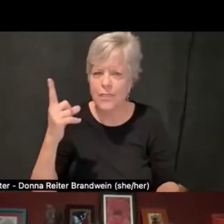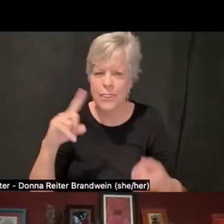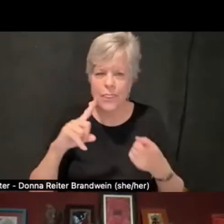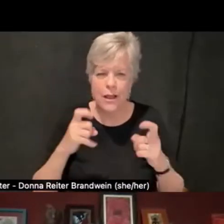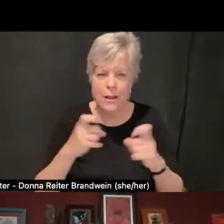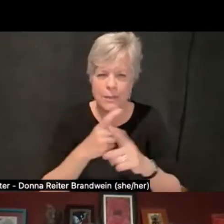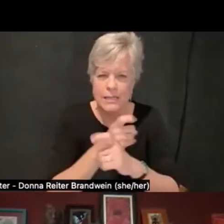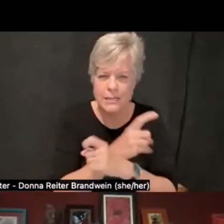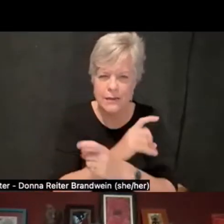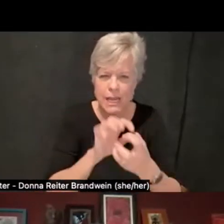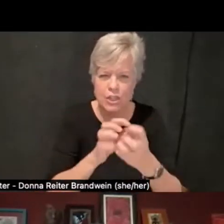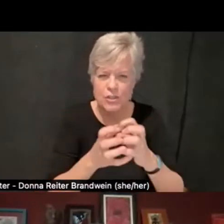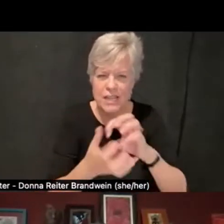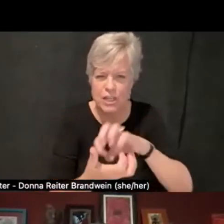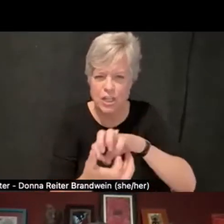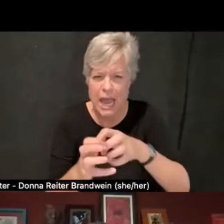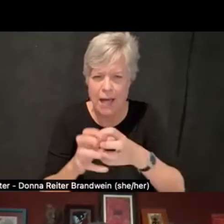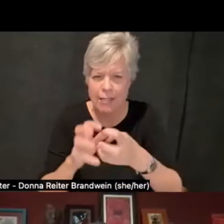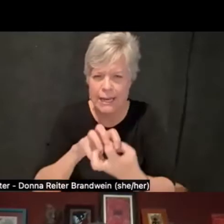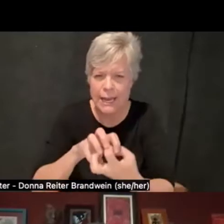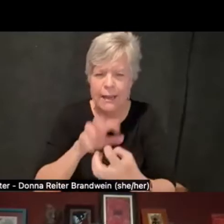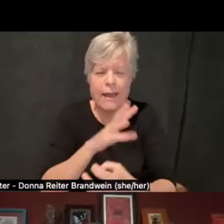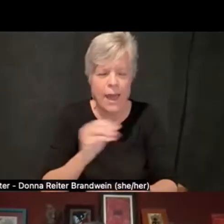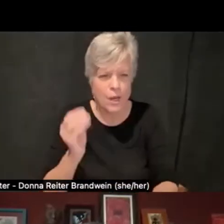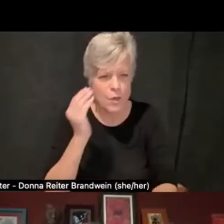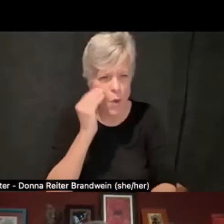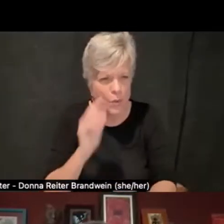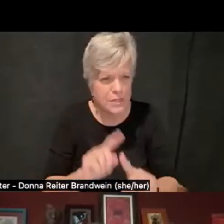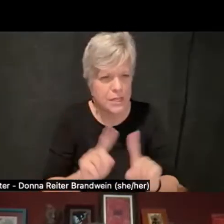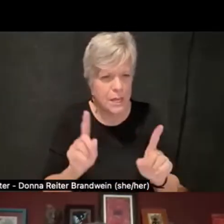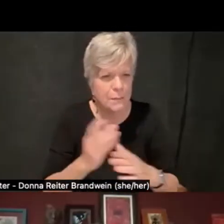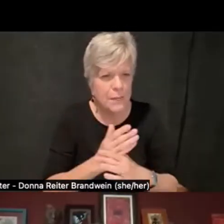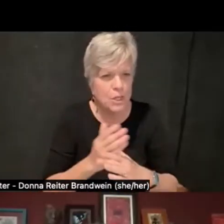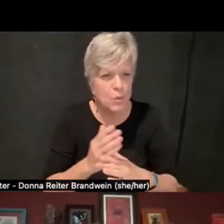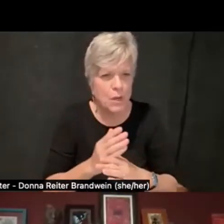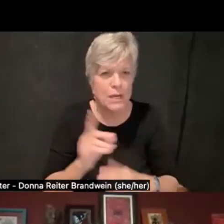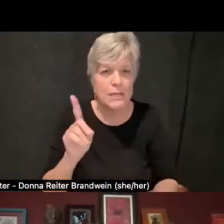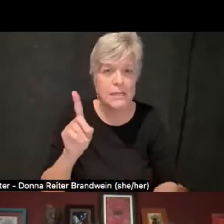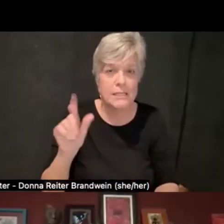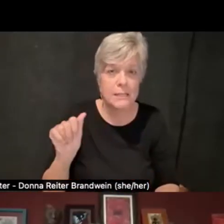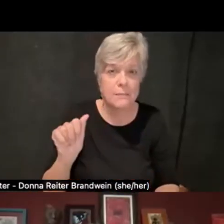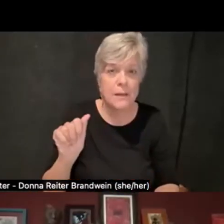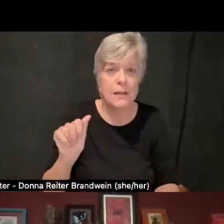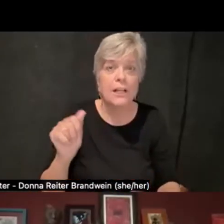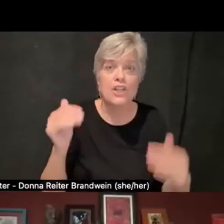and the distinction between disability justice work and disability rights work.